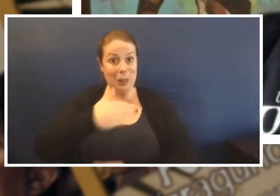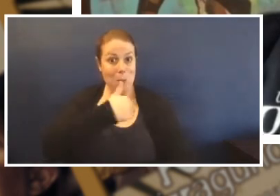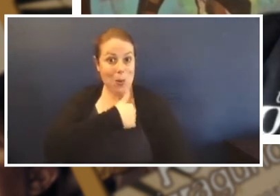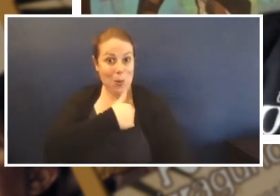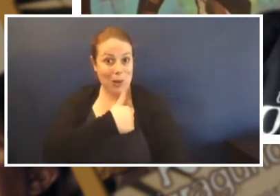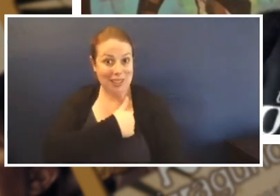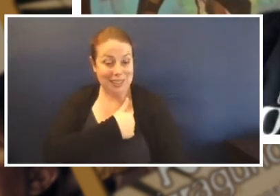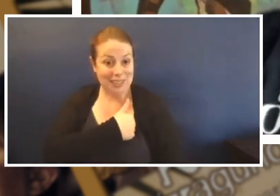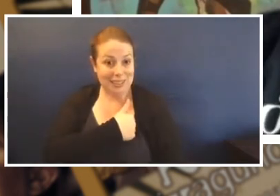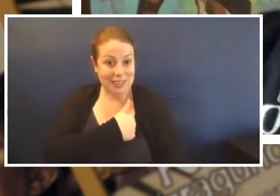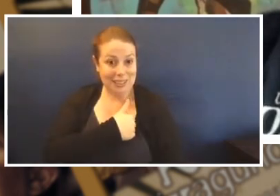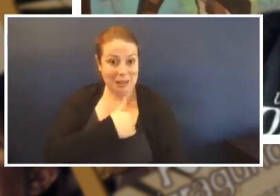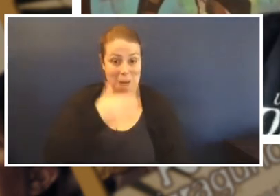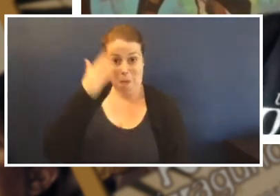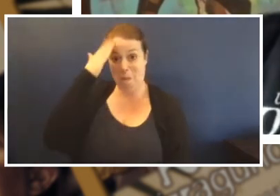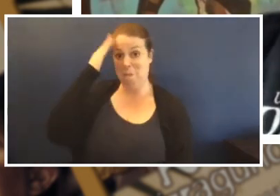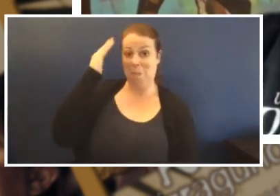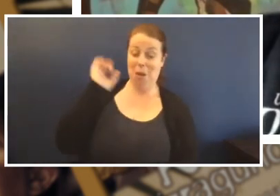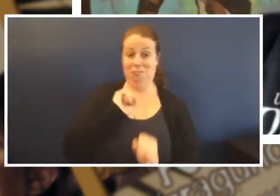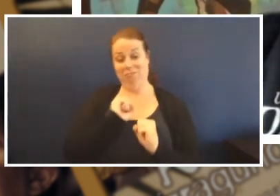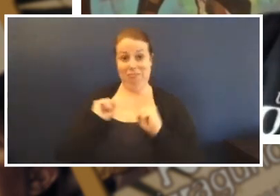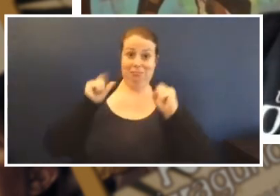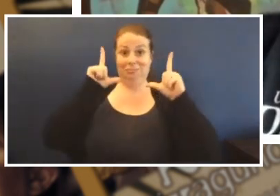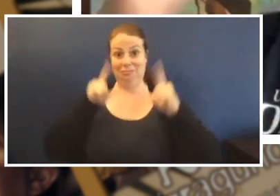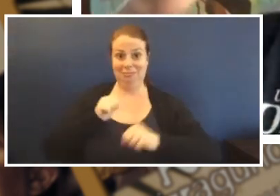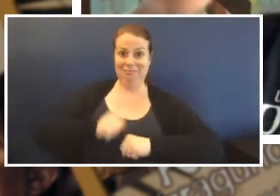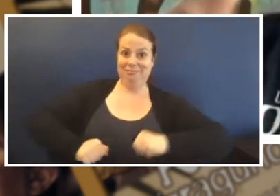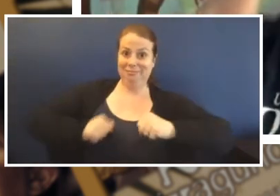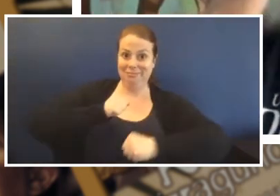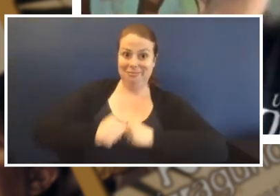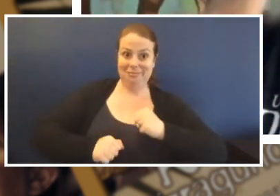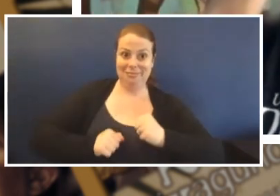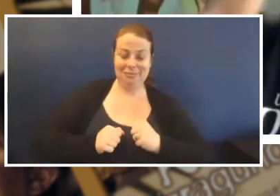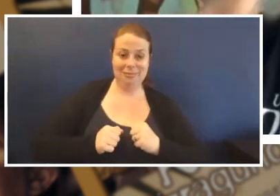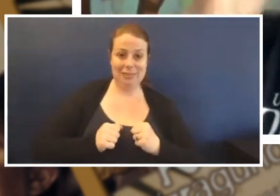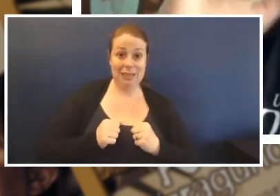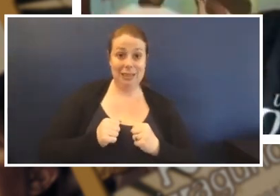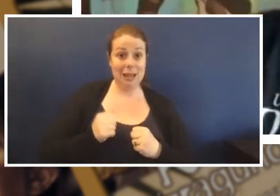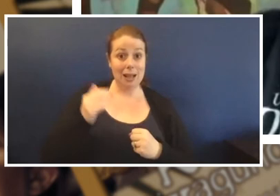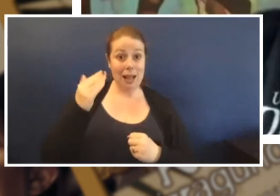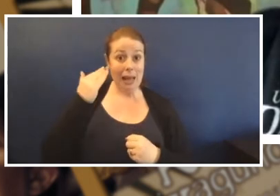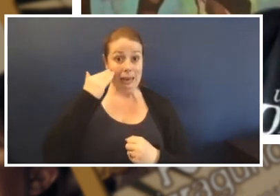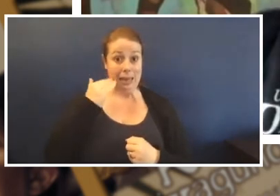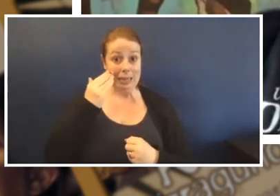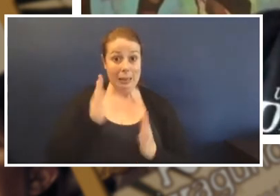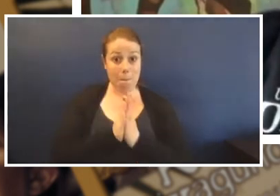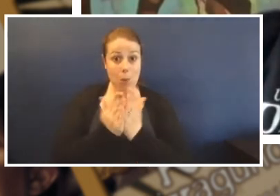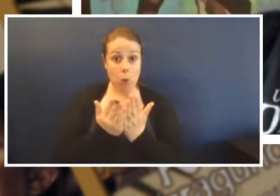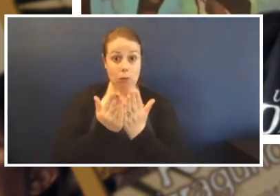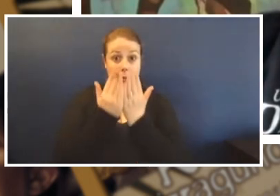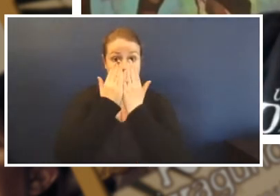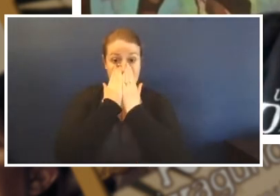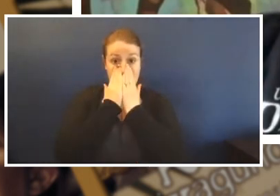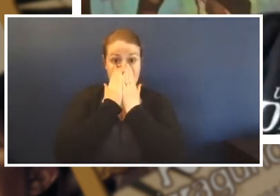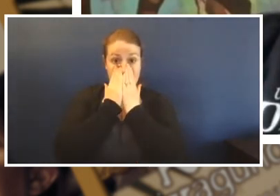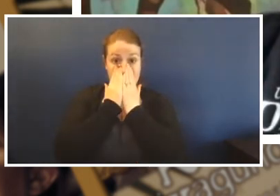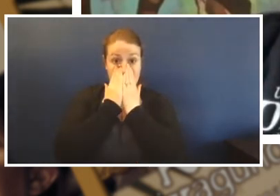and Mum was up and about and the lady still had the book on her nose and she went, 'Oh I must have